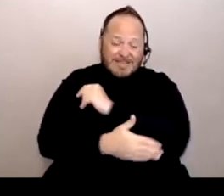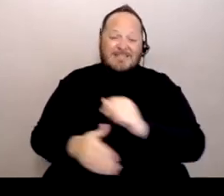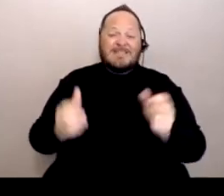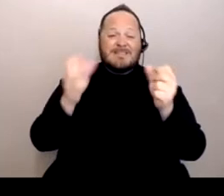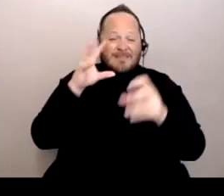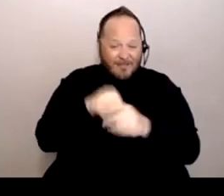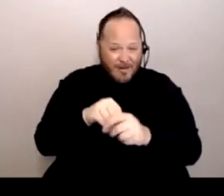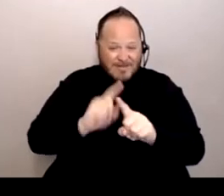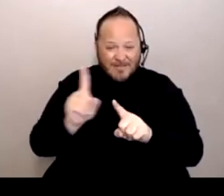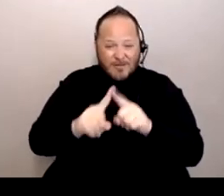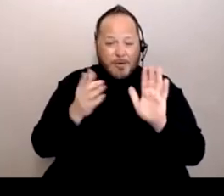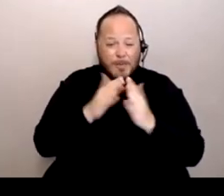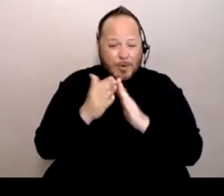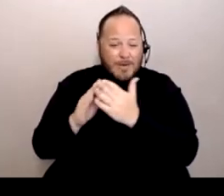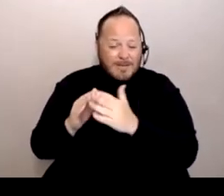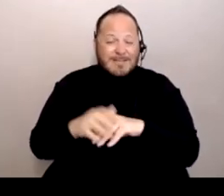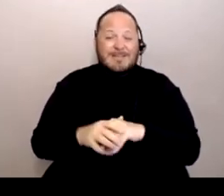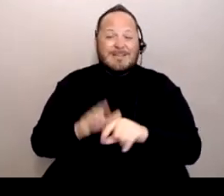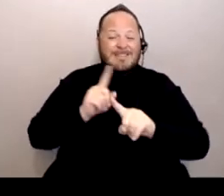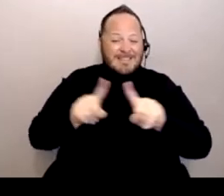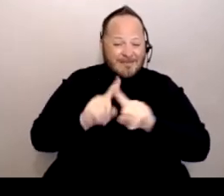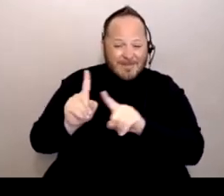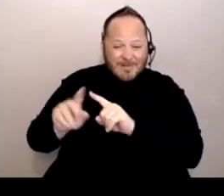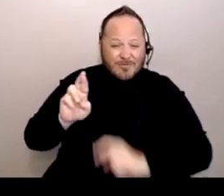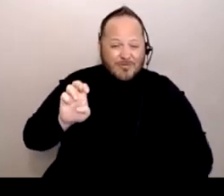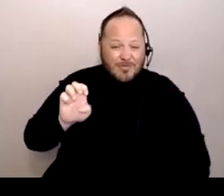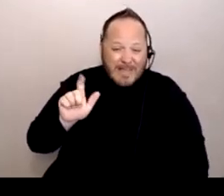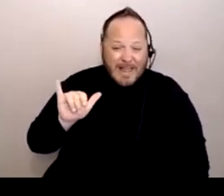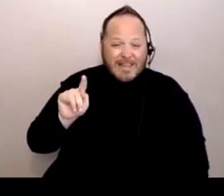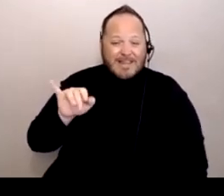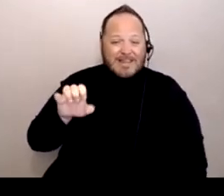so many different realities, resources, et cetera.